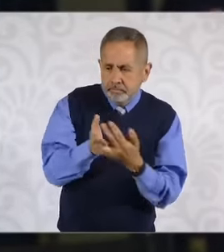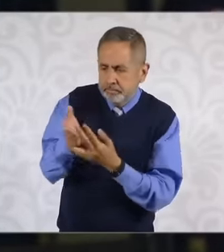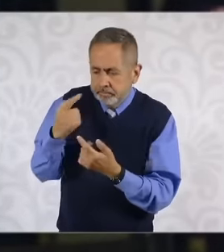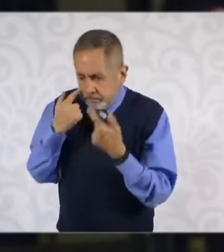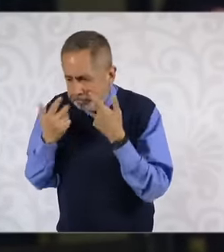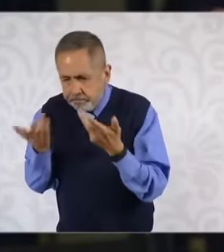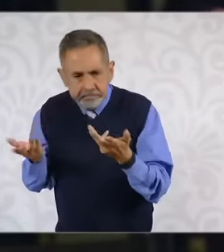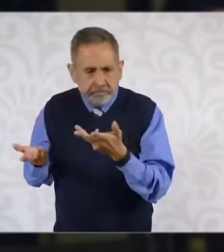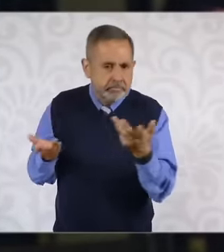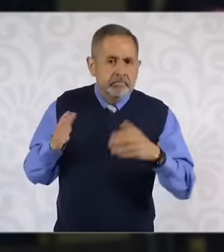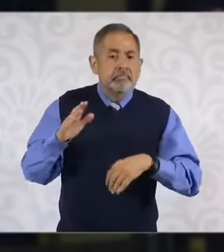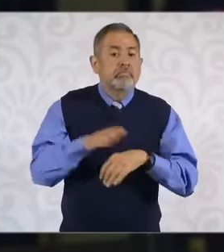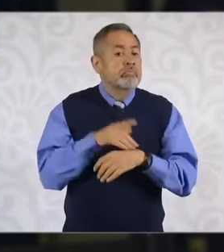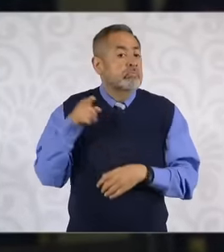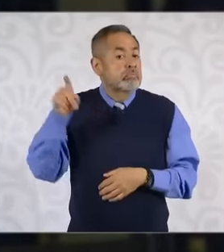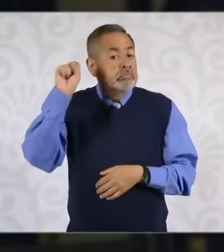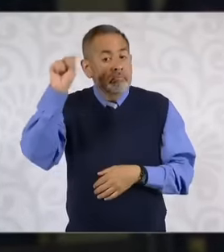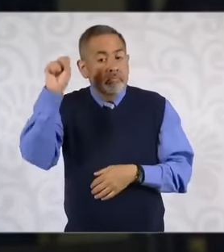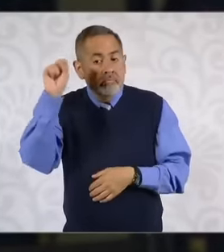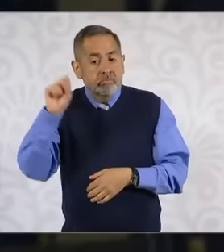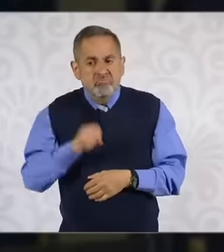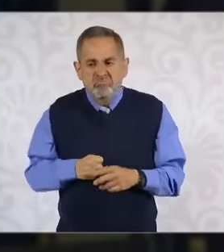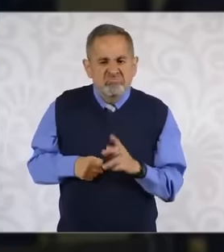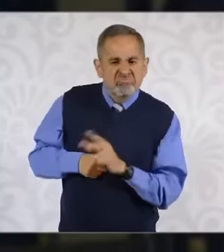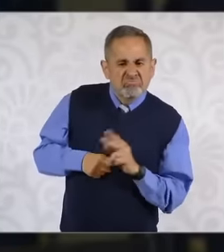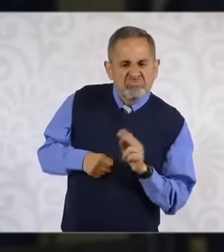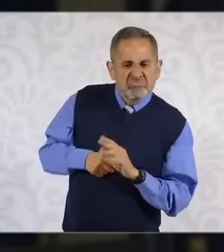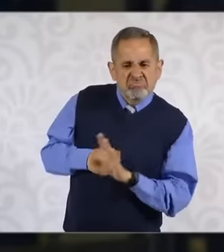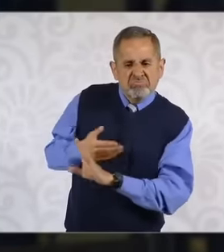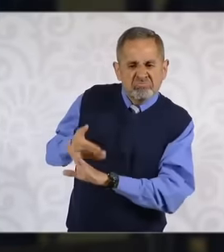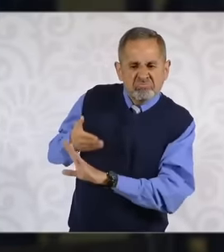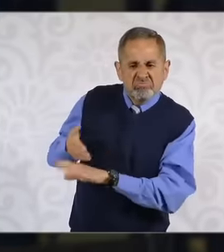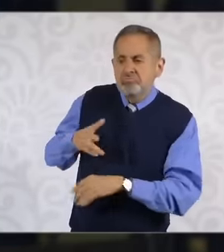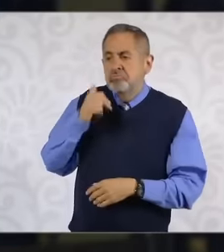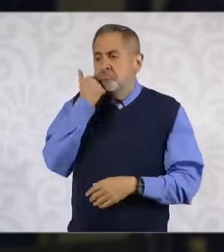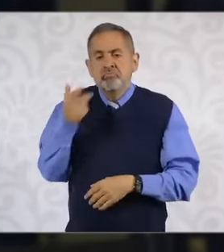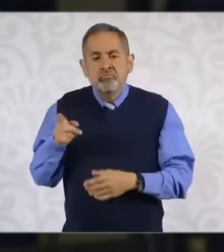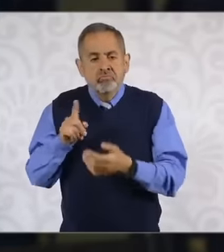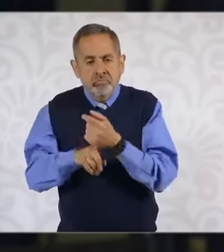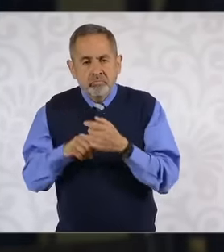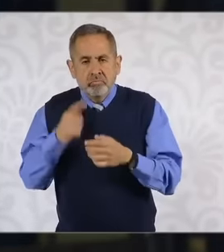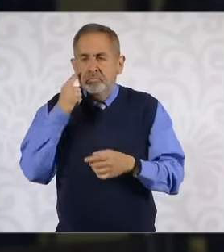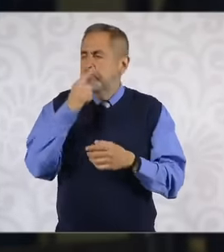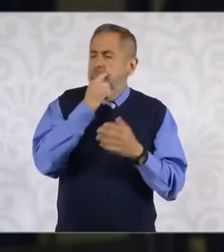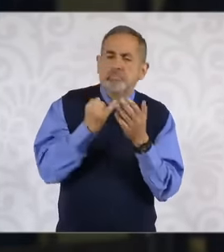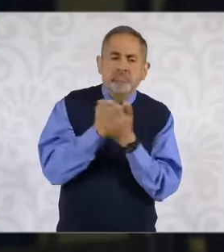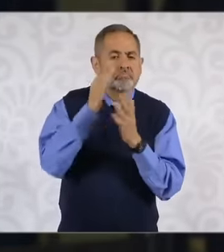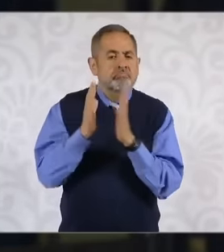because supposedly they do not want to let one of the leaders be carried away in a democratic manner and